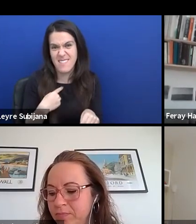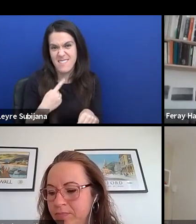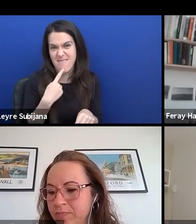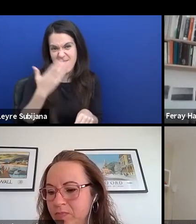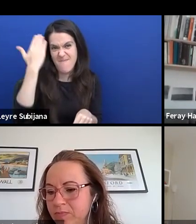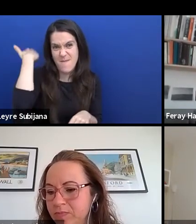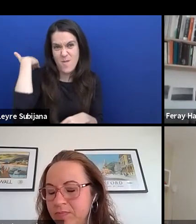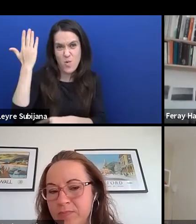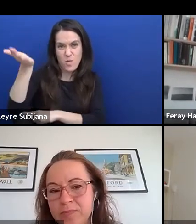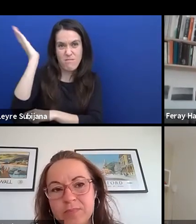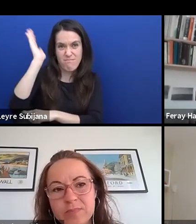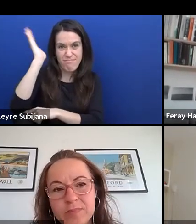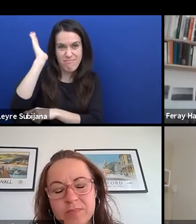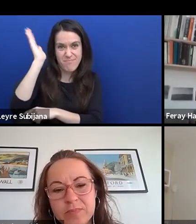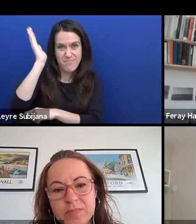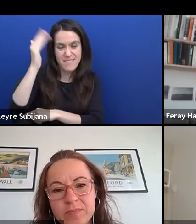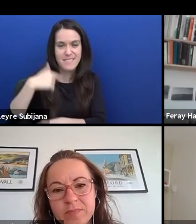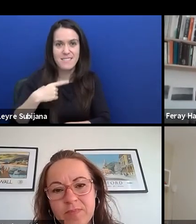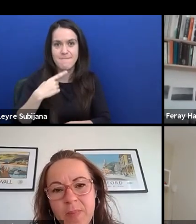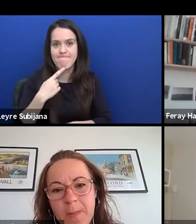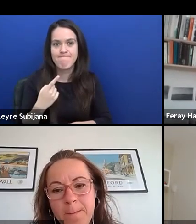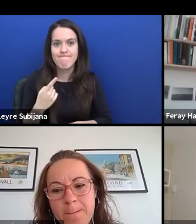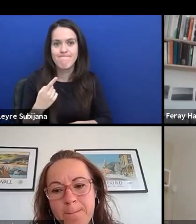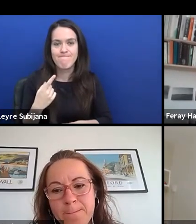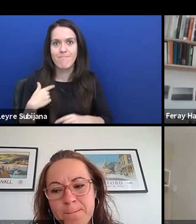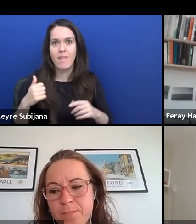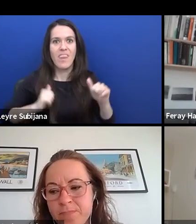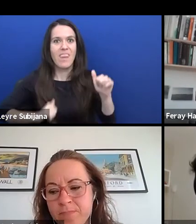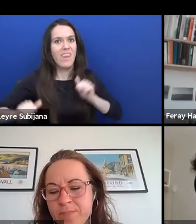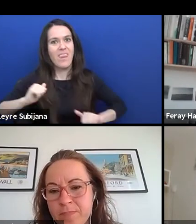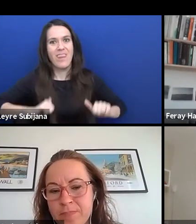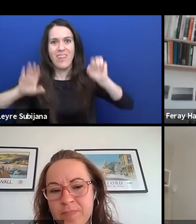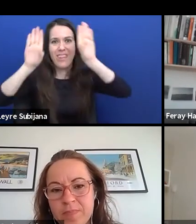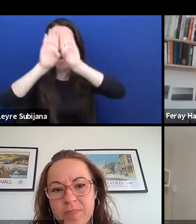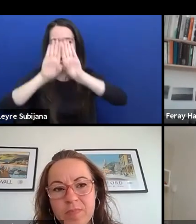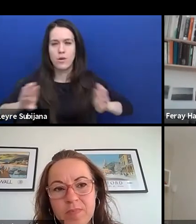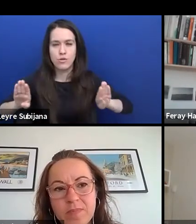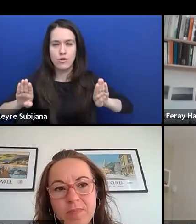that as theatre maker, you create role models